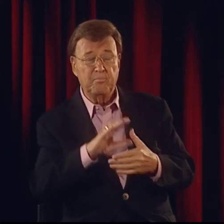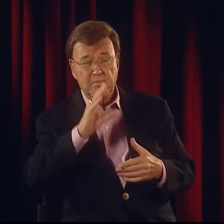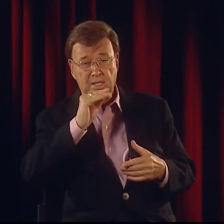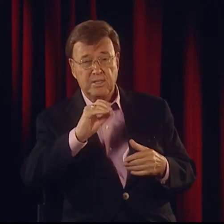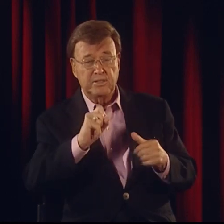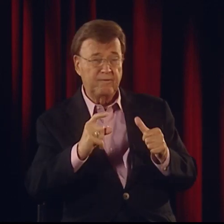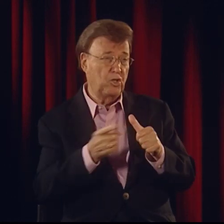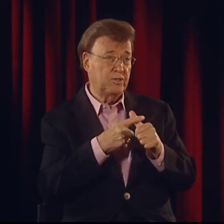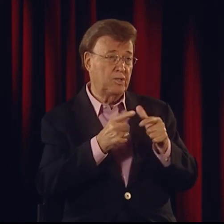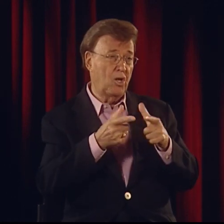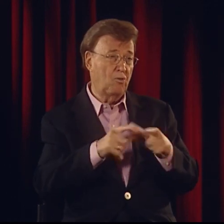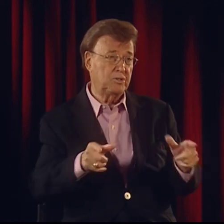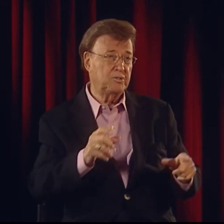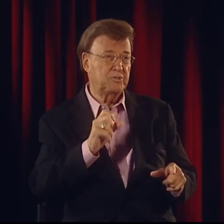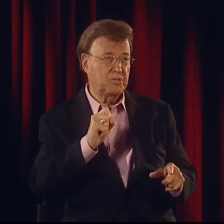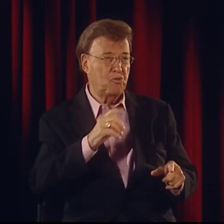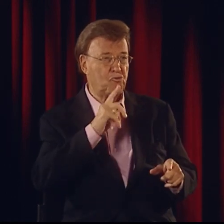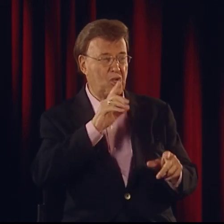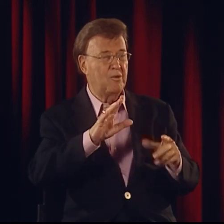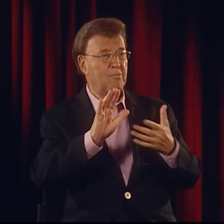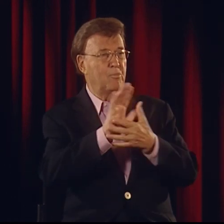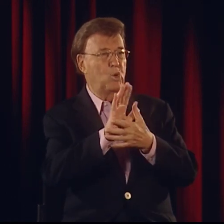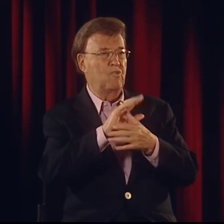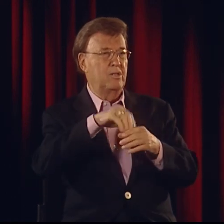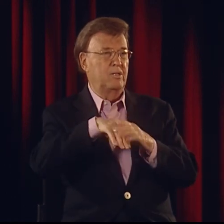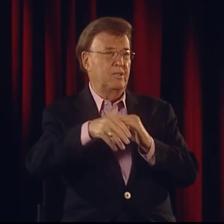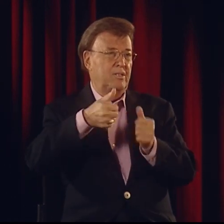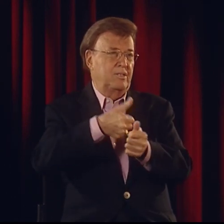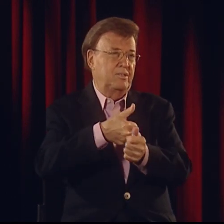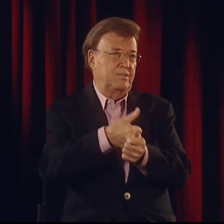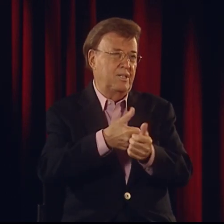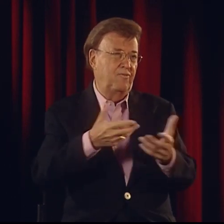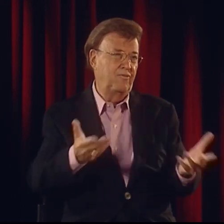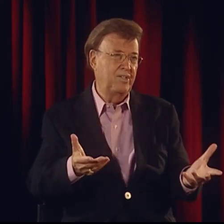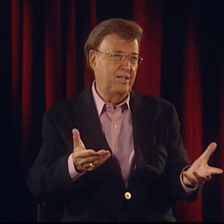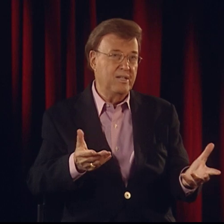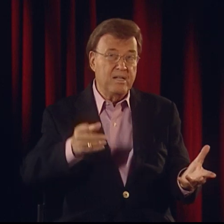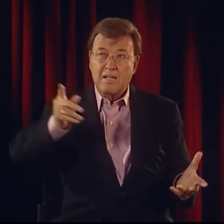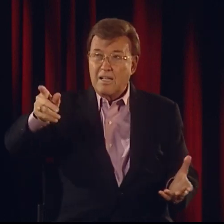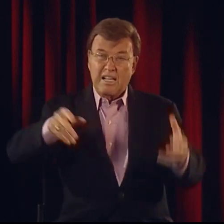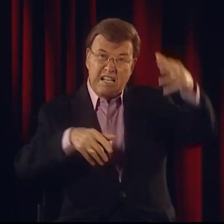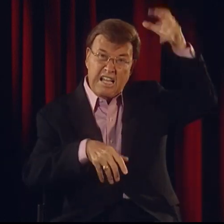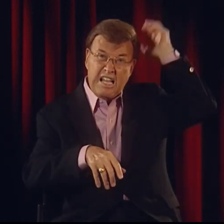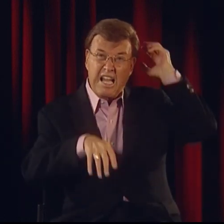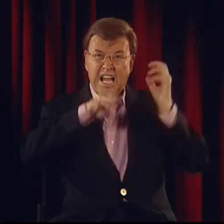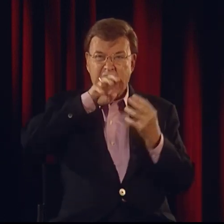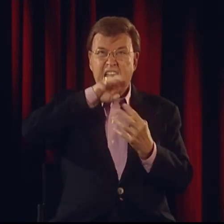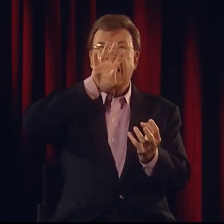I believe man's first language was like watching a movie. For instance, The Tale Of The Hunt.